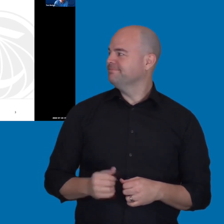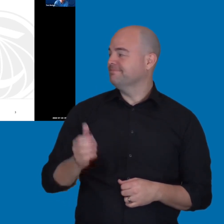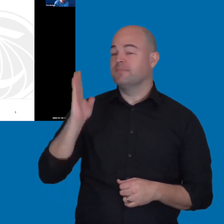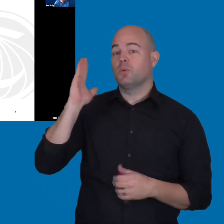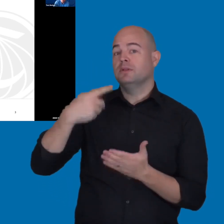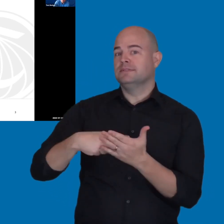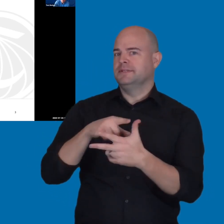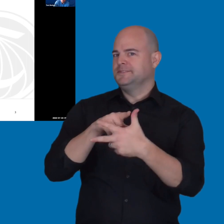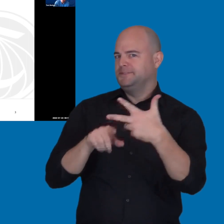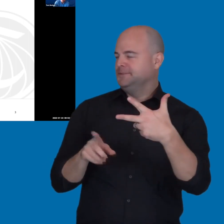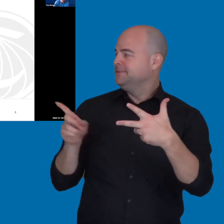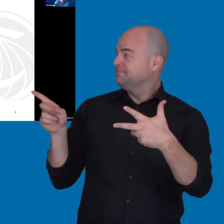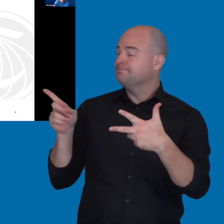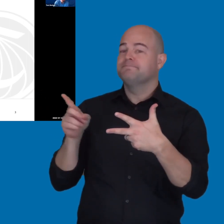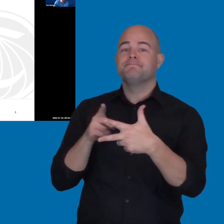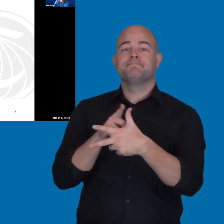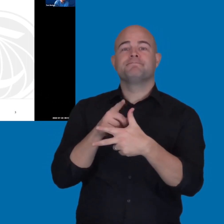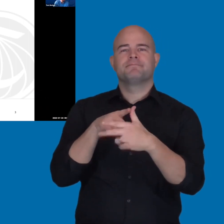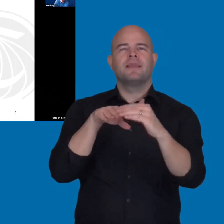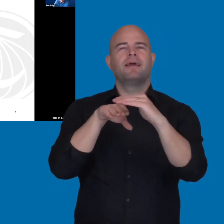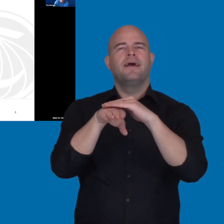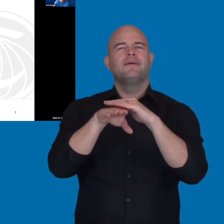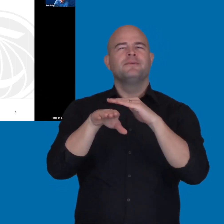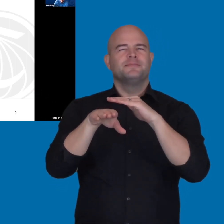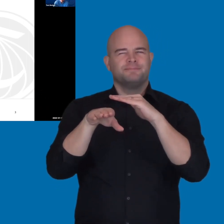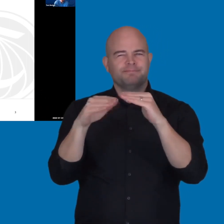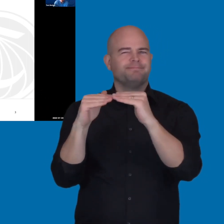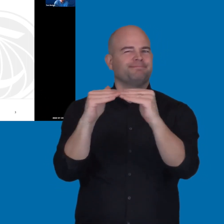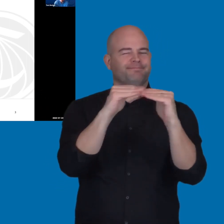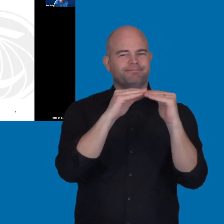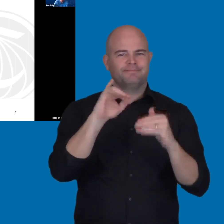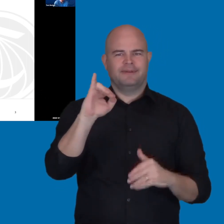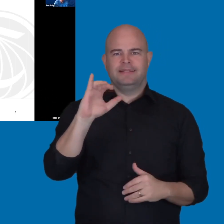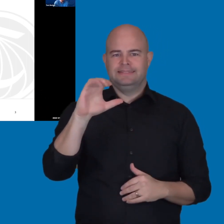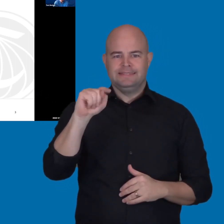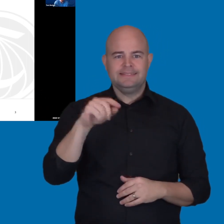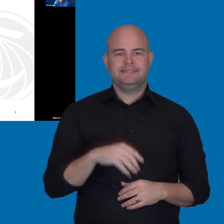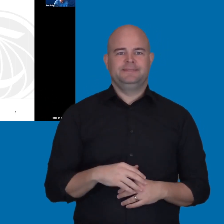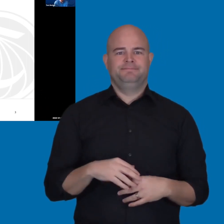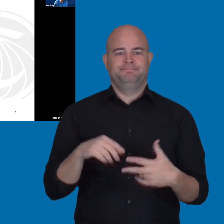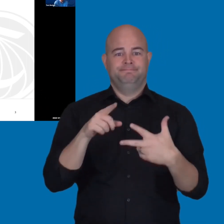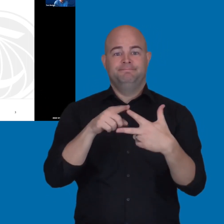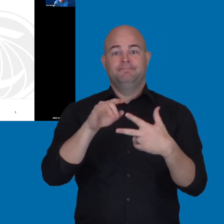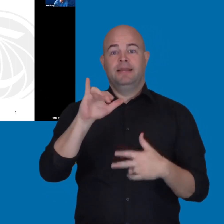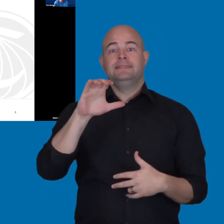The first is equitable access to ICT. ICT accessibility legal requirements.